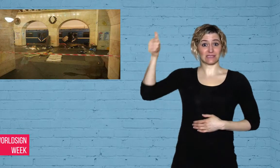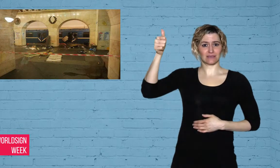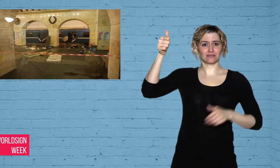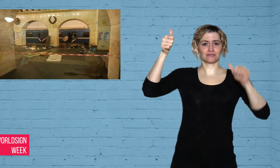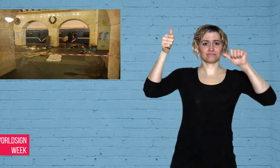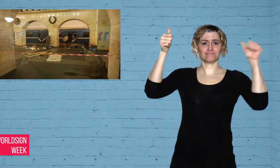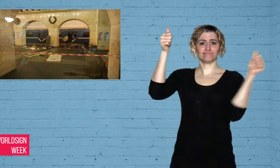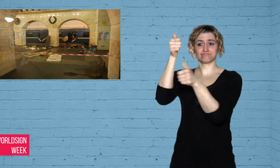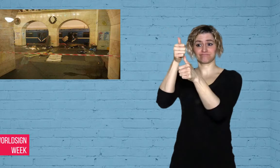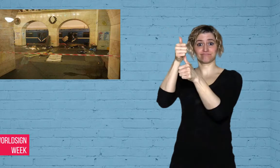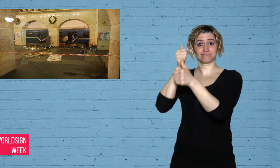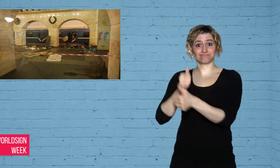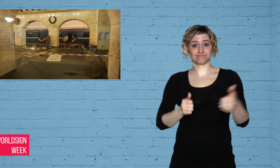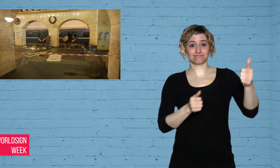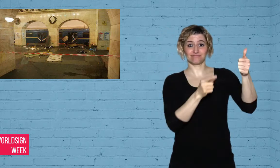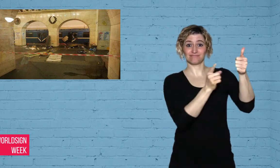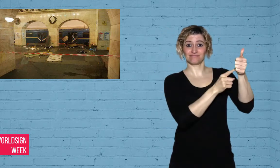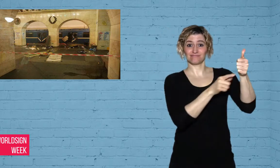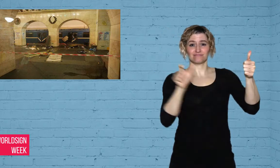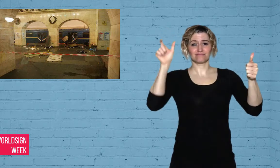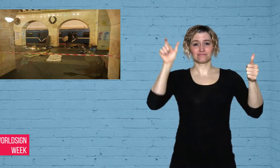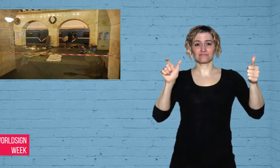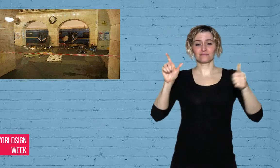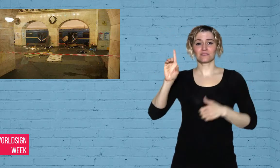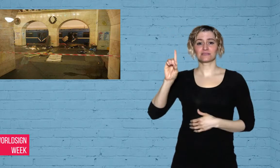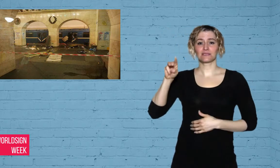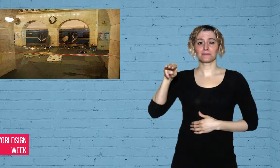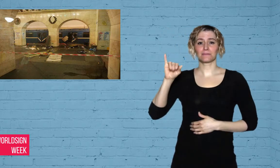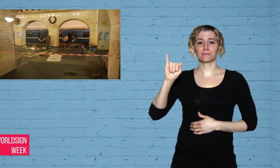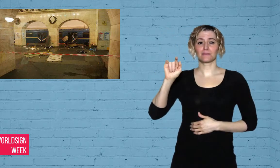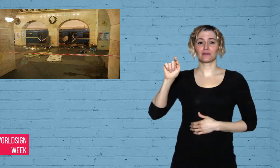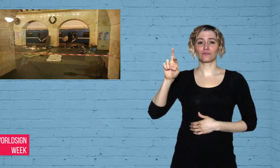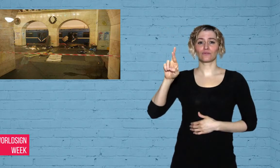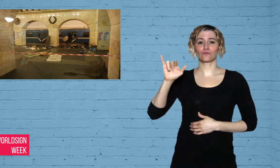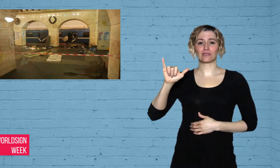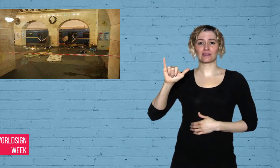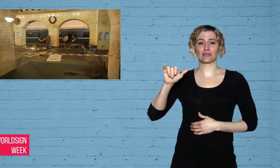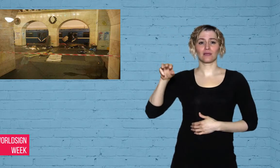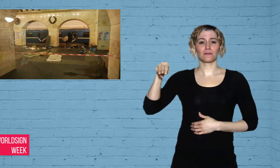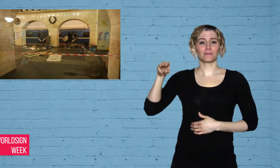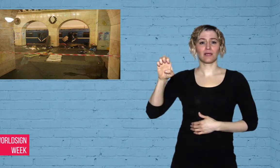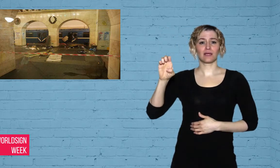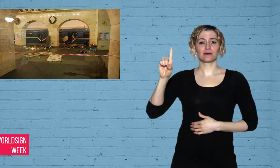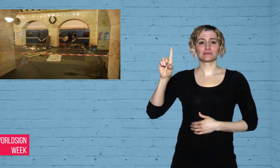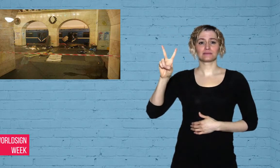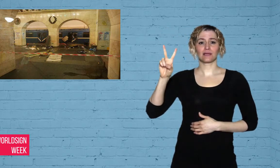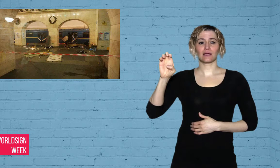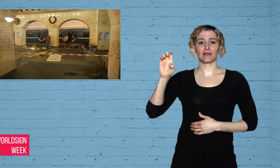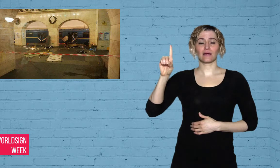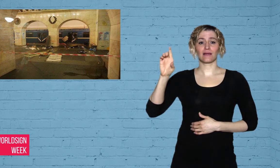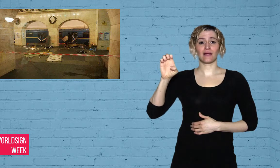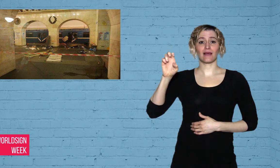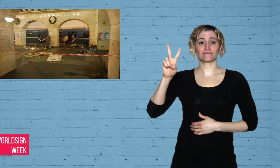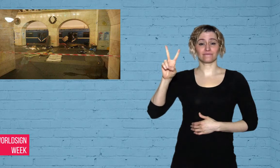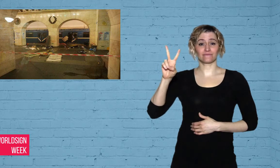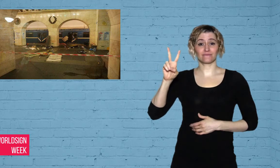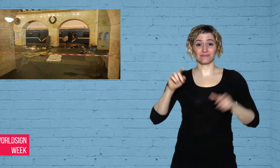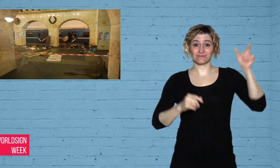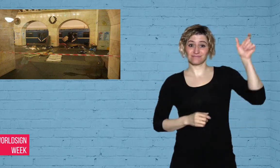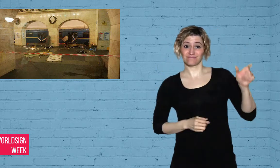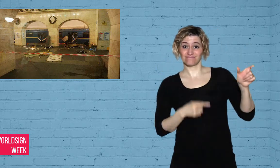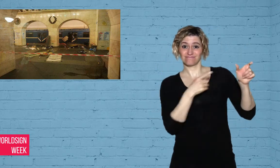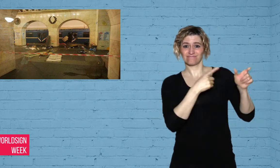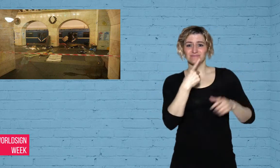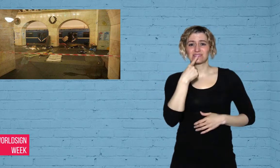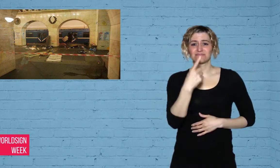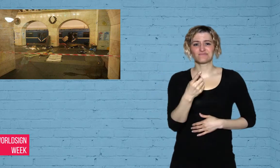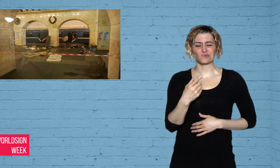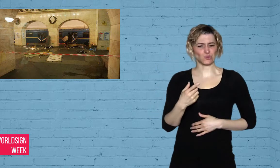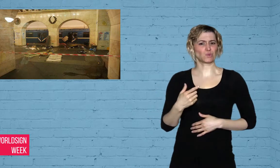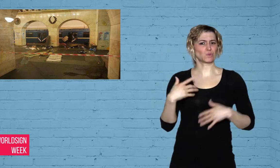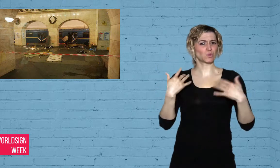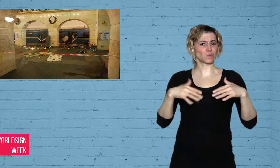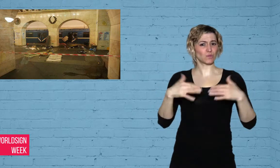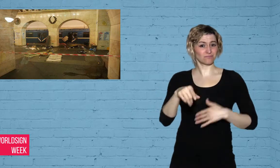Prime Minister Dmitry Medvedev describes